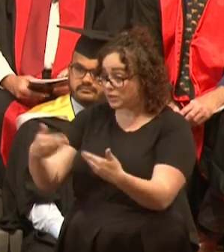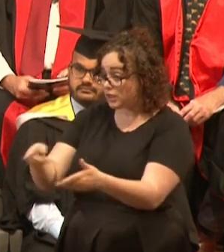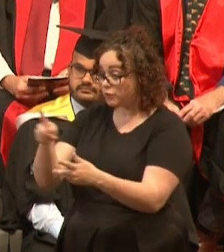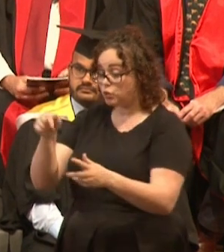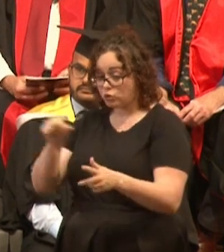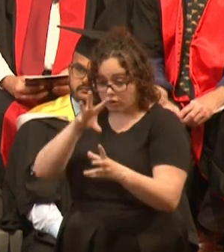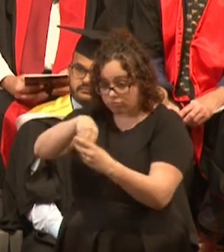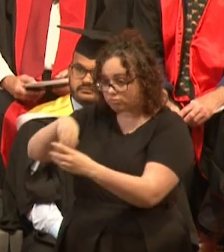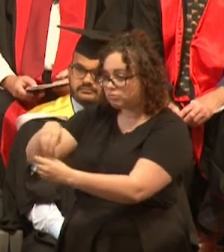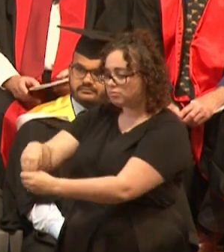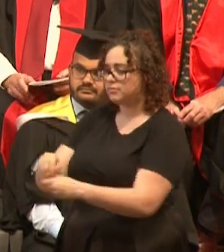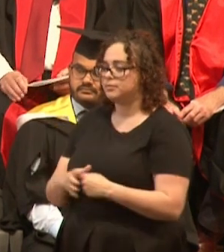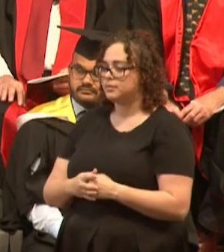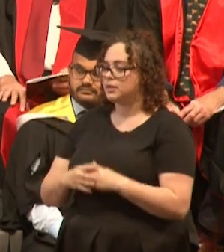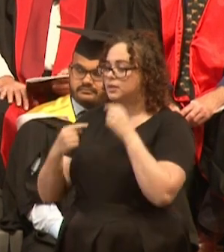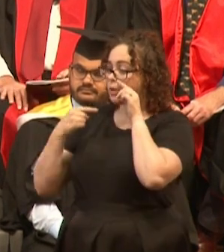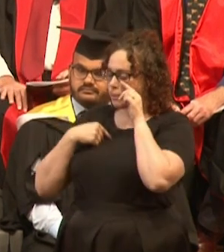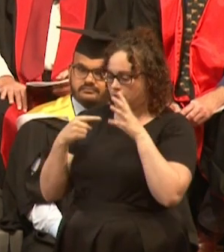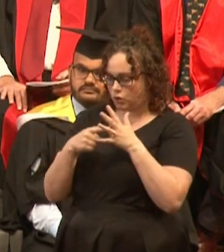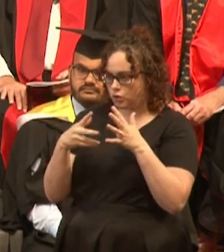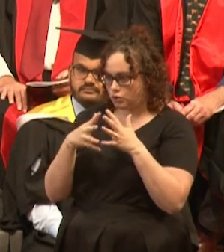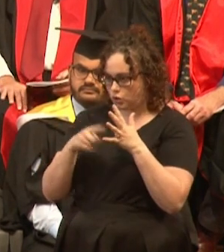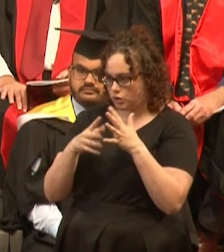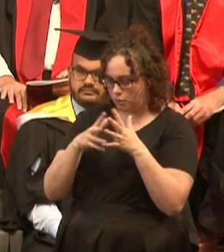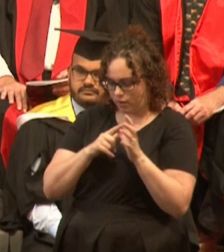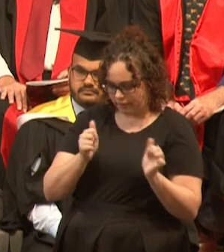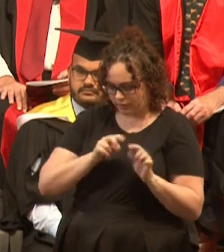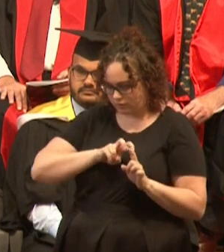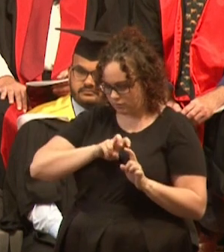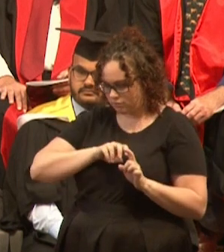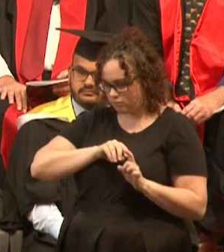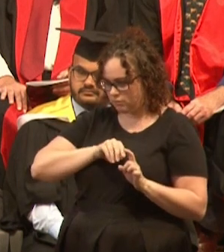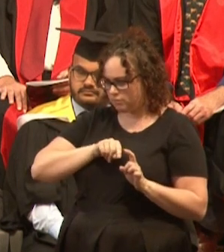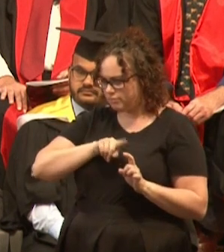got going with the sciences. One would think that following a passion